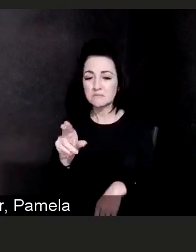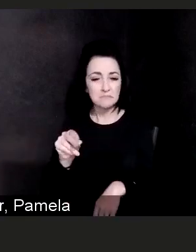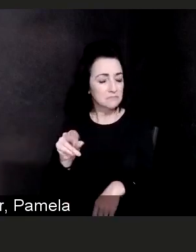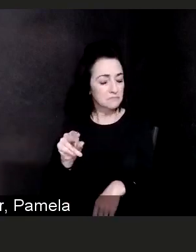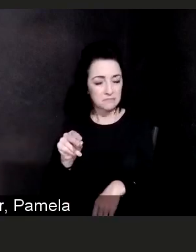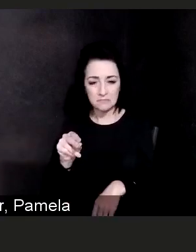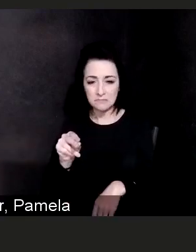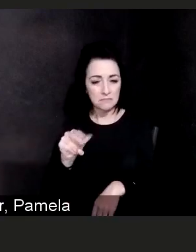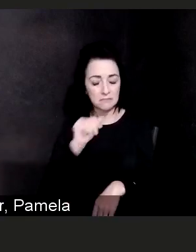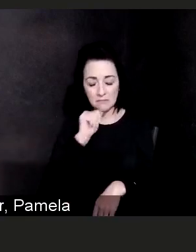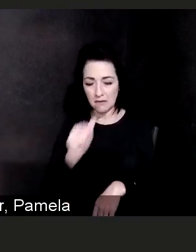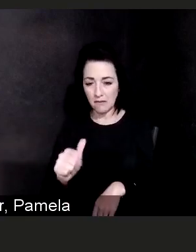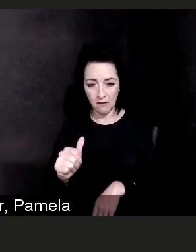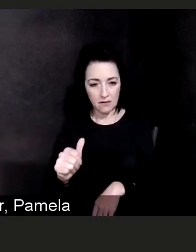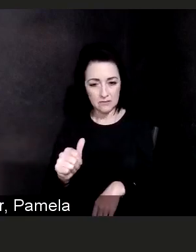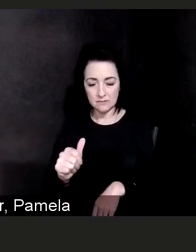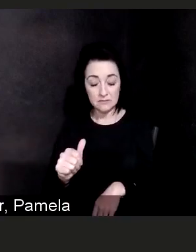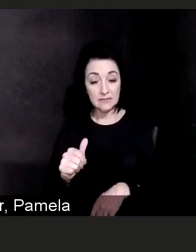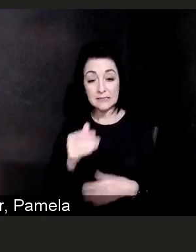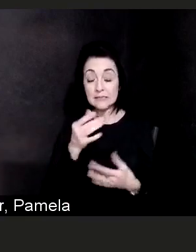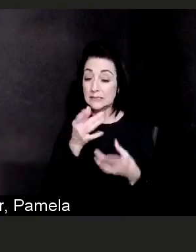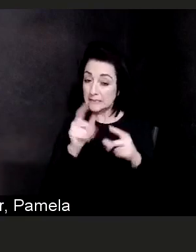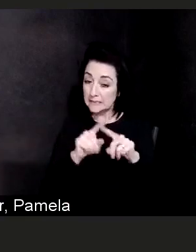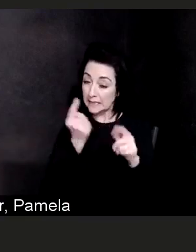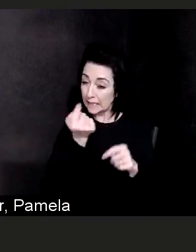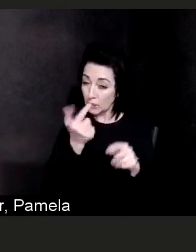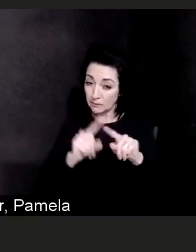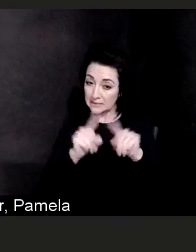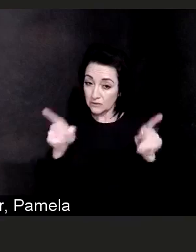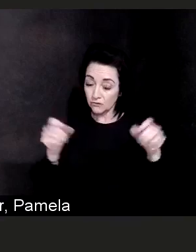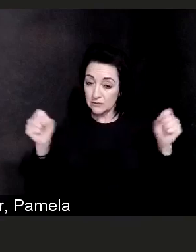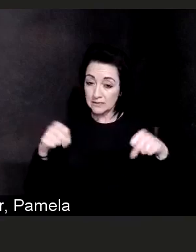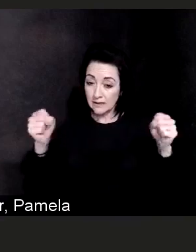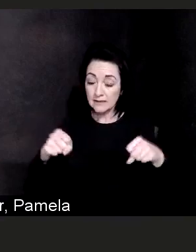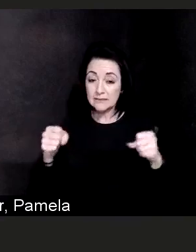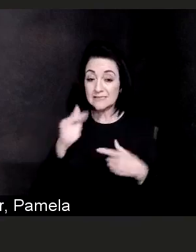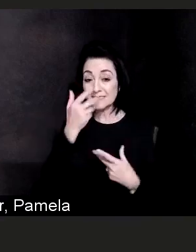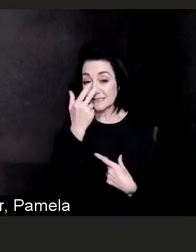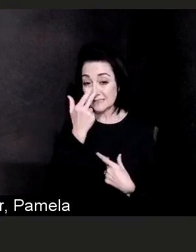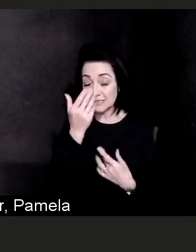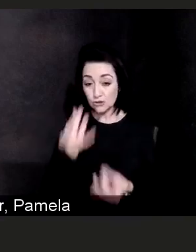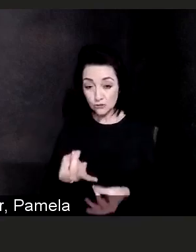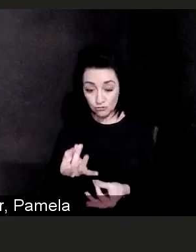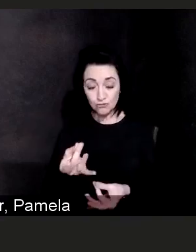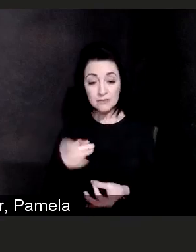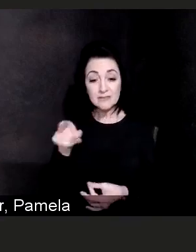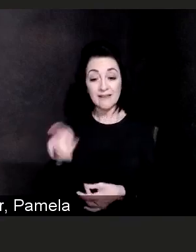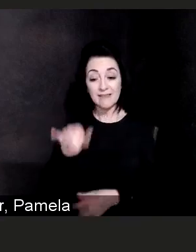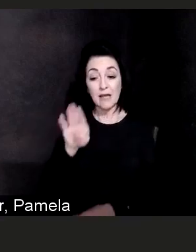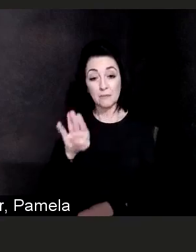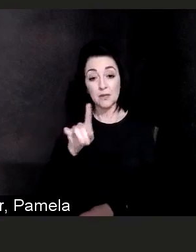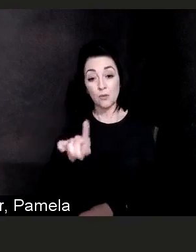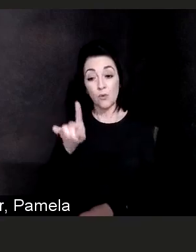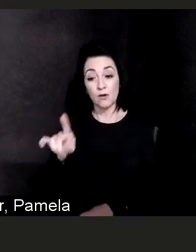What is interesting and unfortunate about this B117 strain or the UK strain